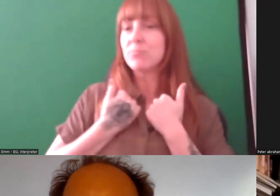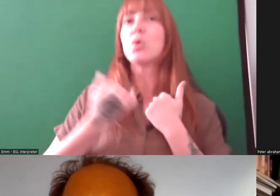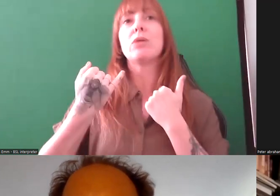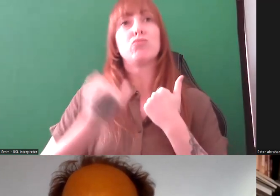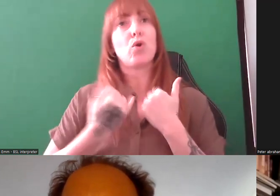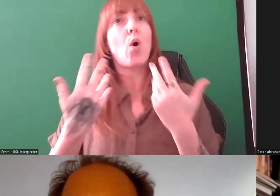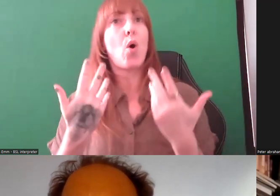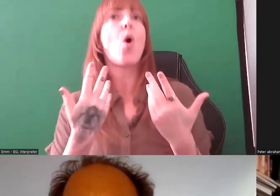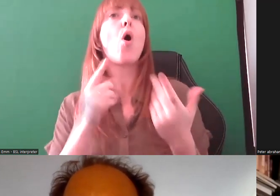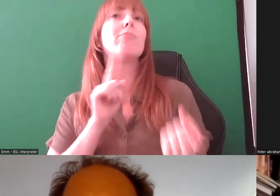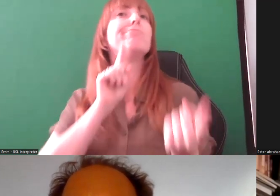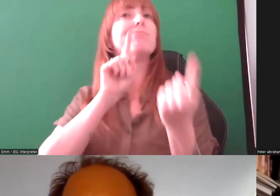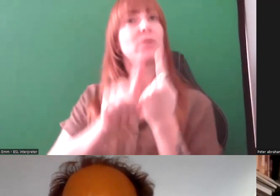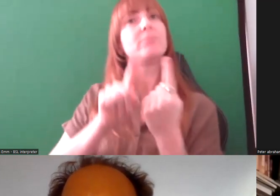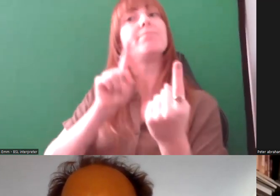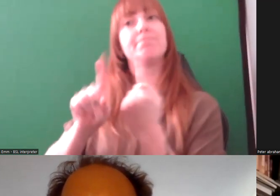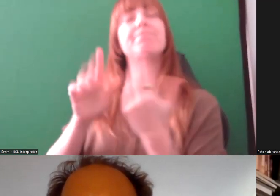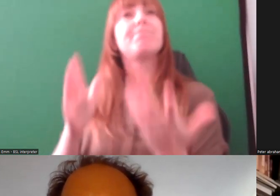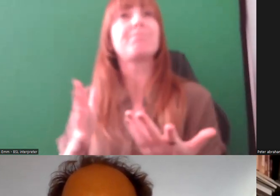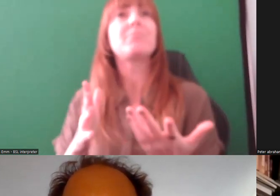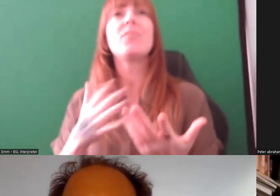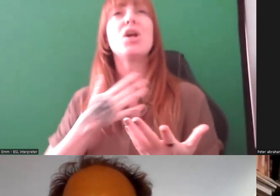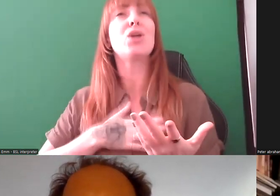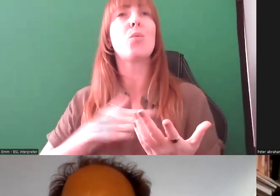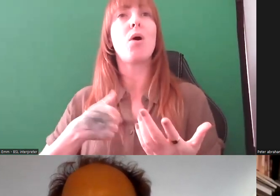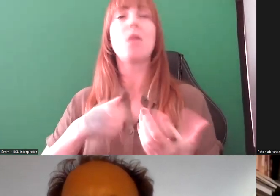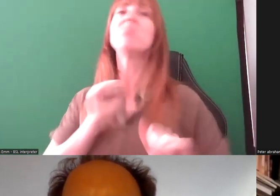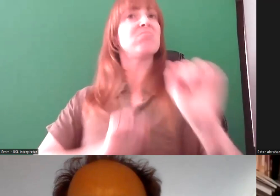and make changes rather than be defensive about it, because no one gets everything